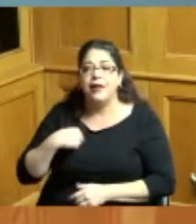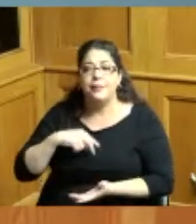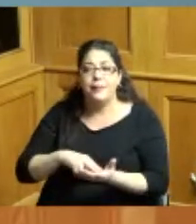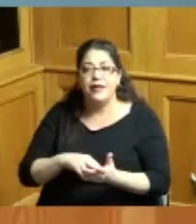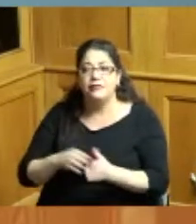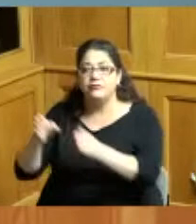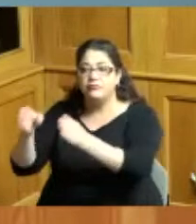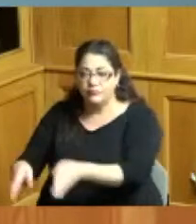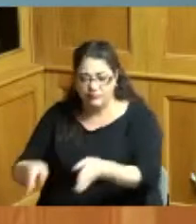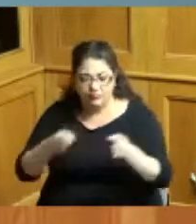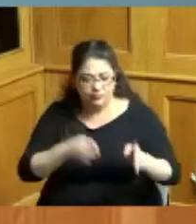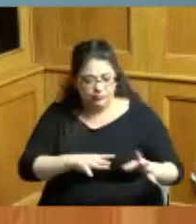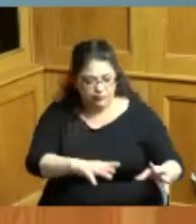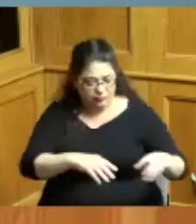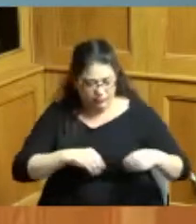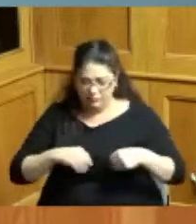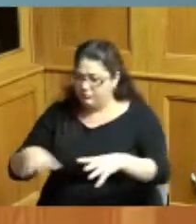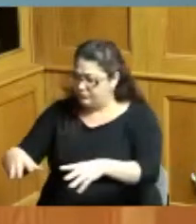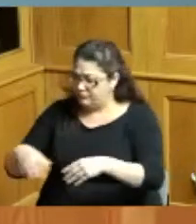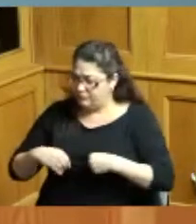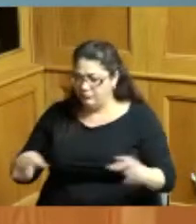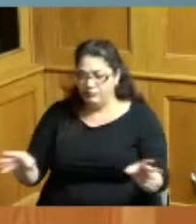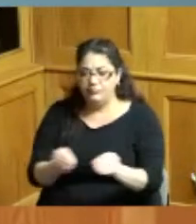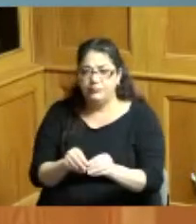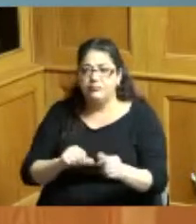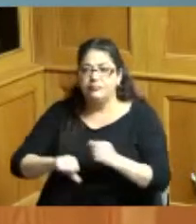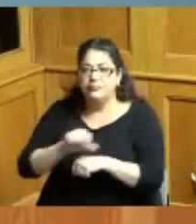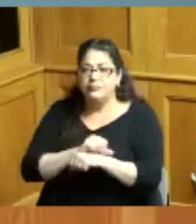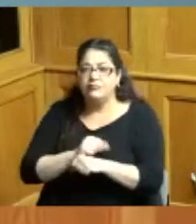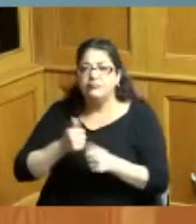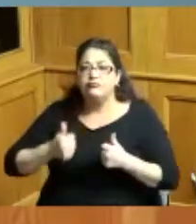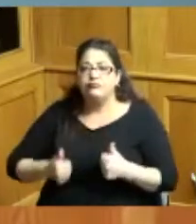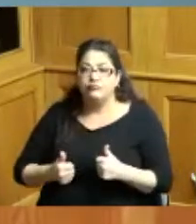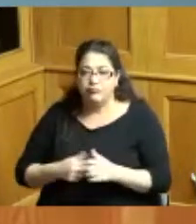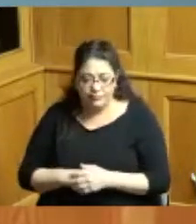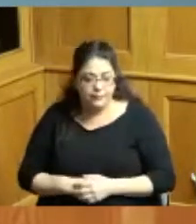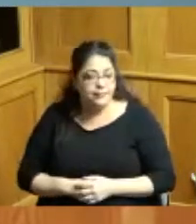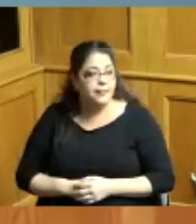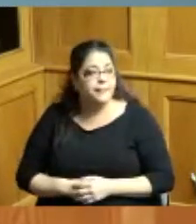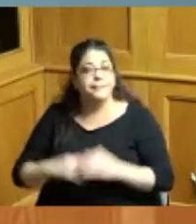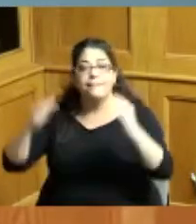so what I'm going to do before I pull up the honorees up our next item on agenda is public